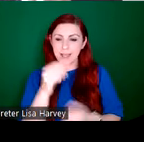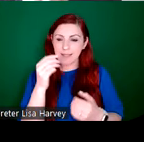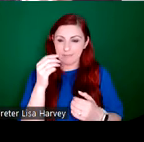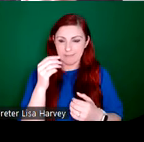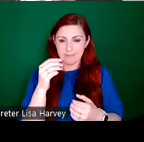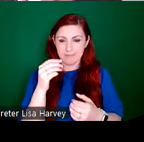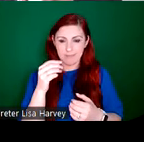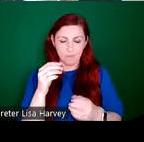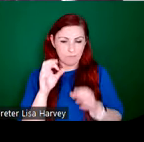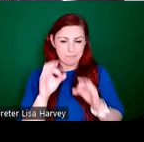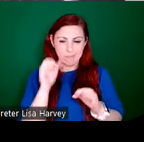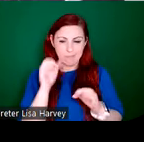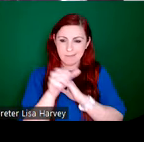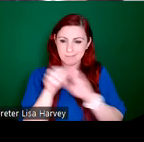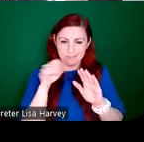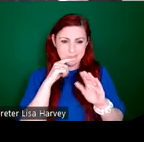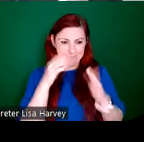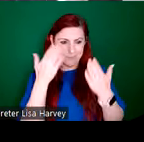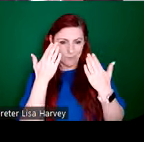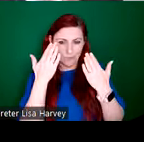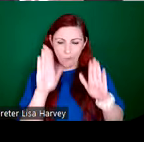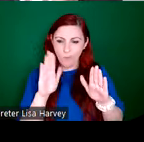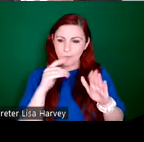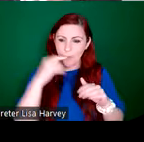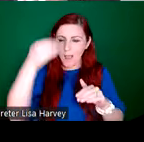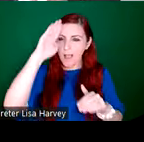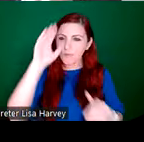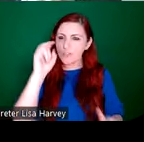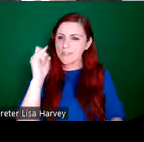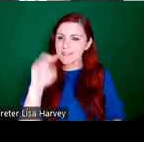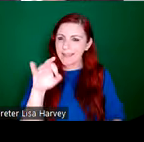dedicated to this pioneering Irish stained glass studio, founded in 1903. And